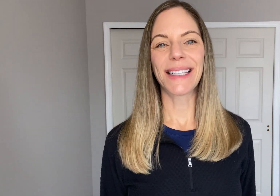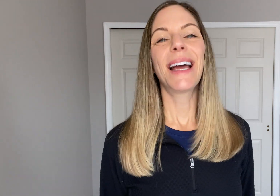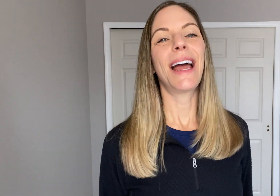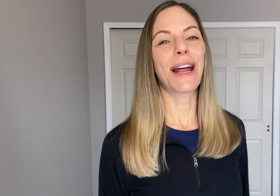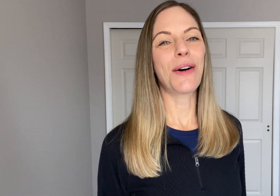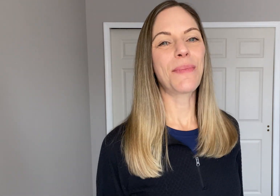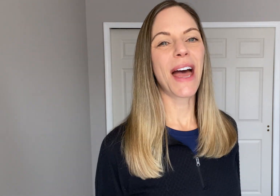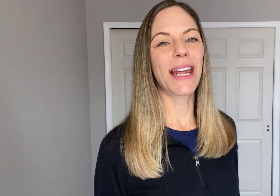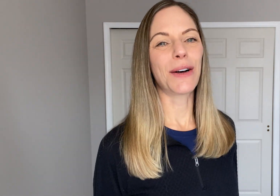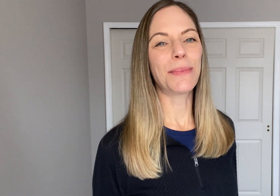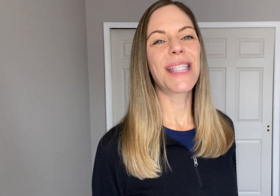And I hope that helps.